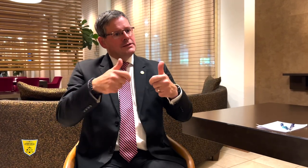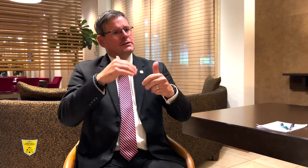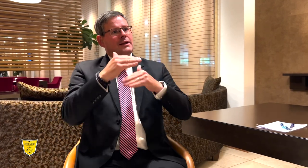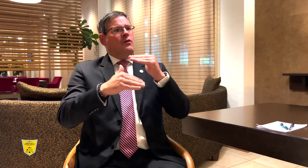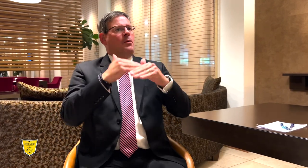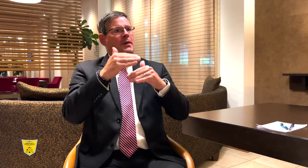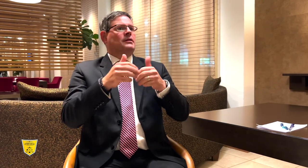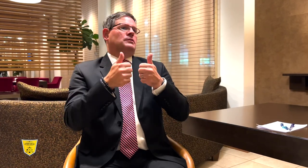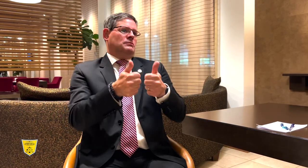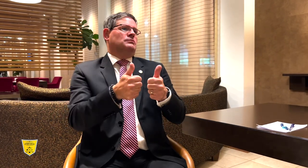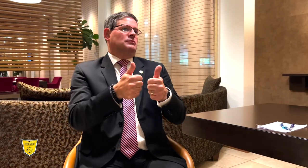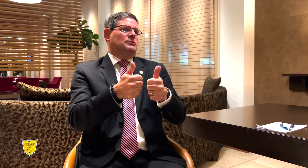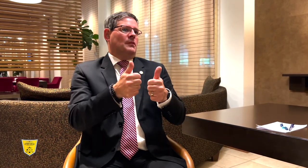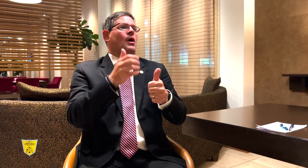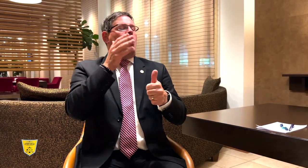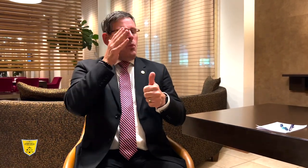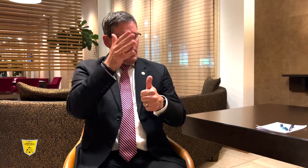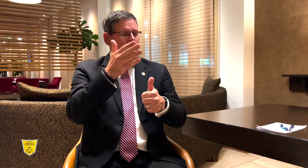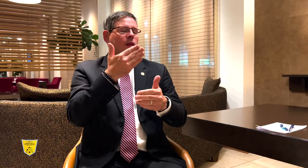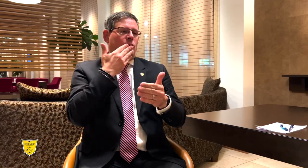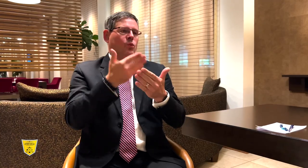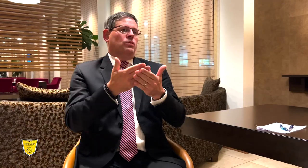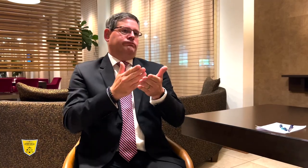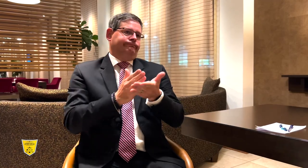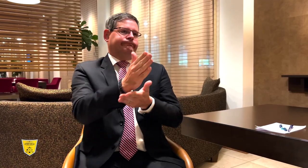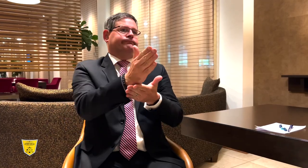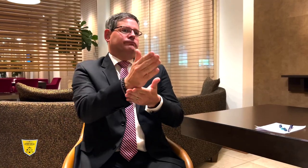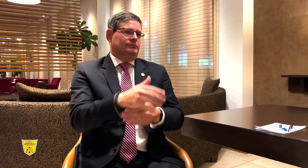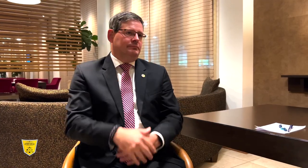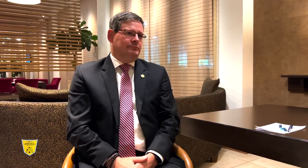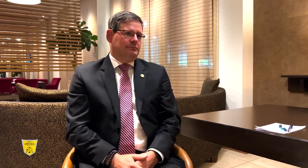and that we are going in the right direction.